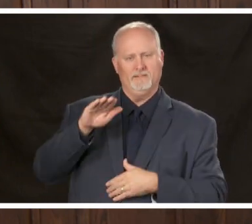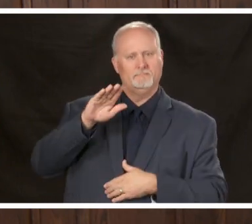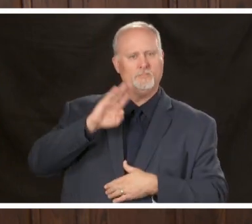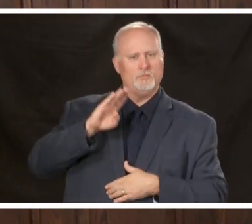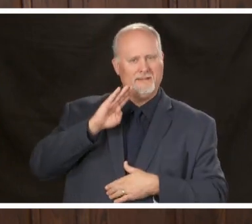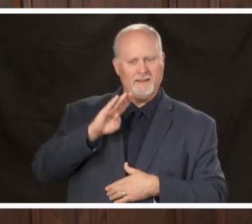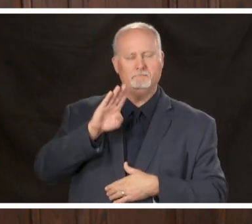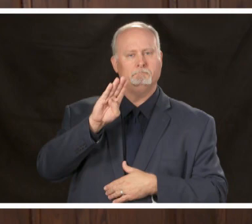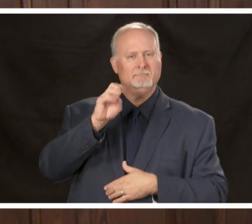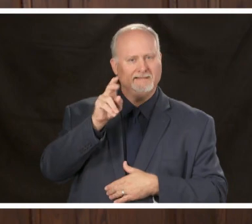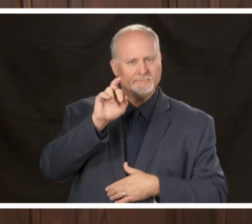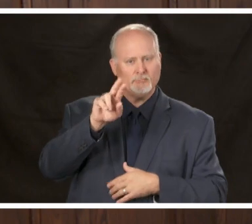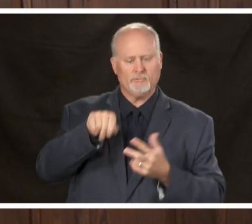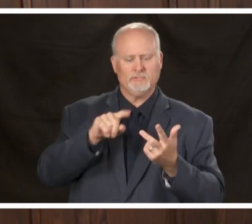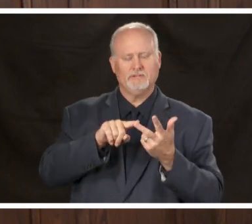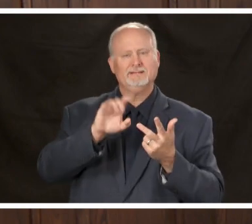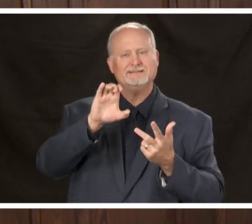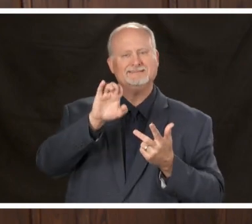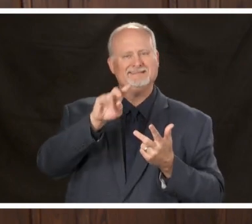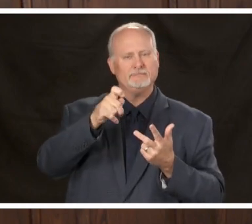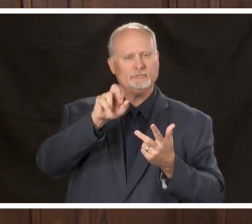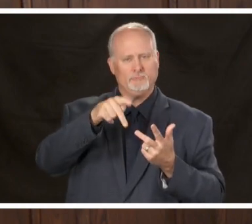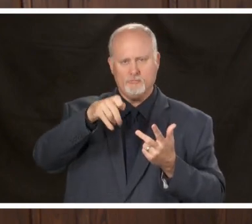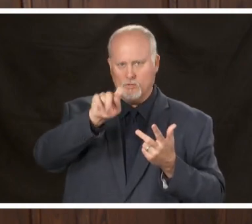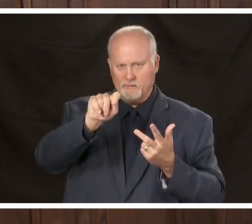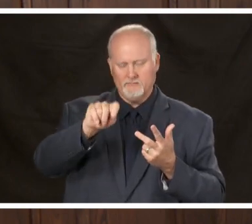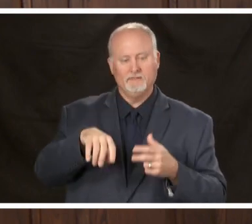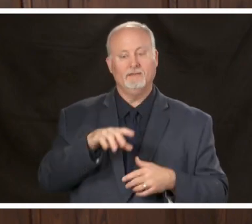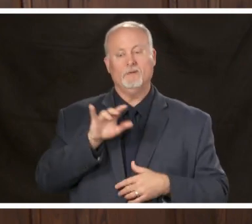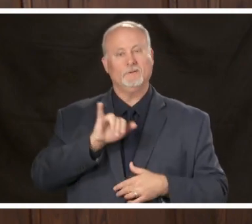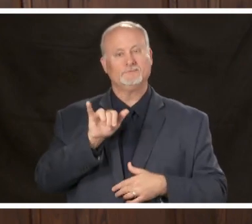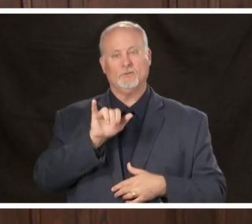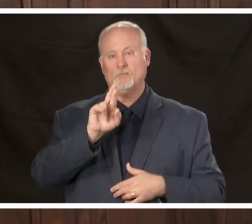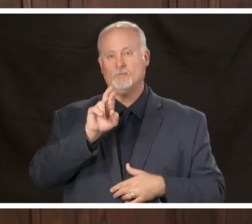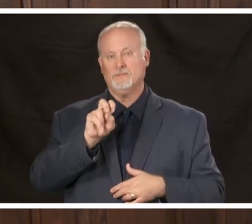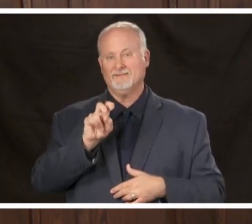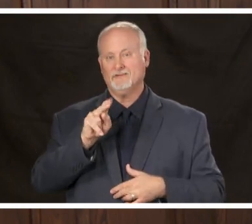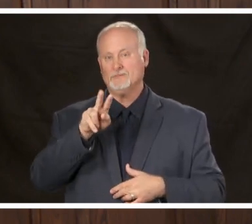and the centerpoint courthouse along with the revenue office in Gardendale